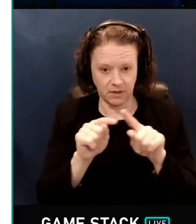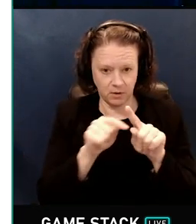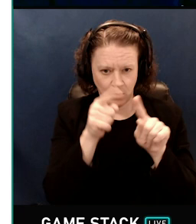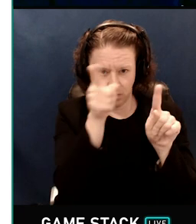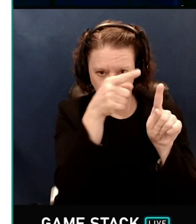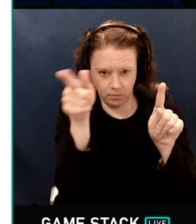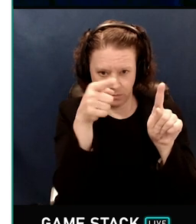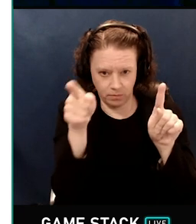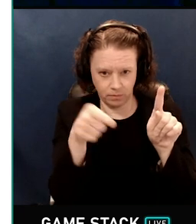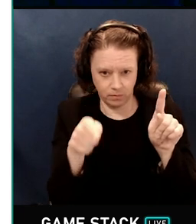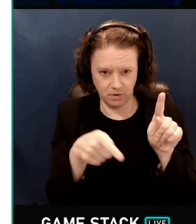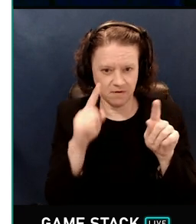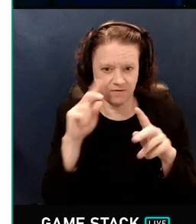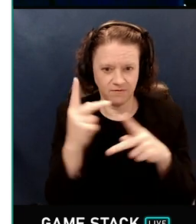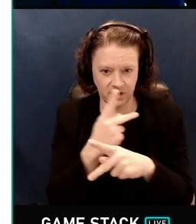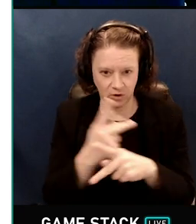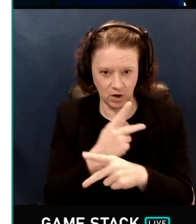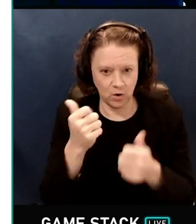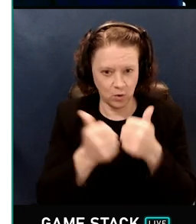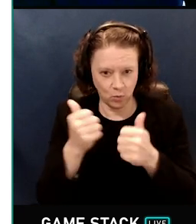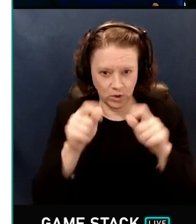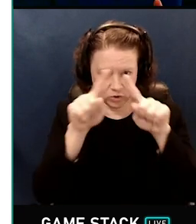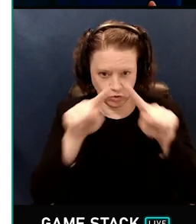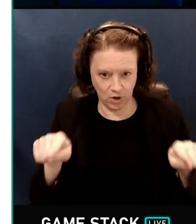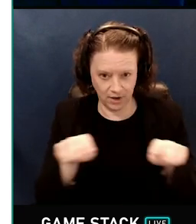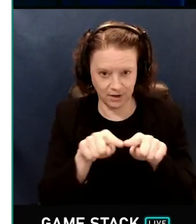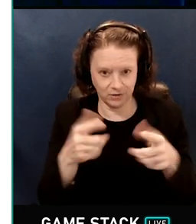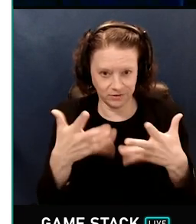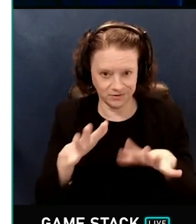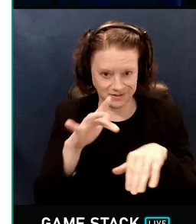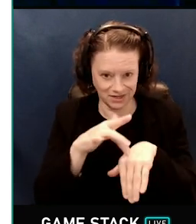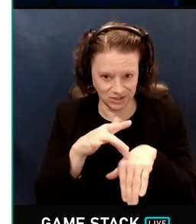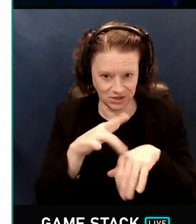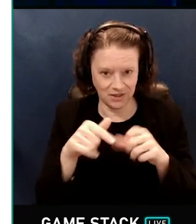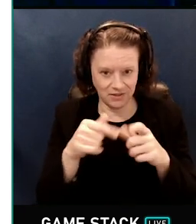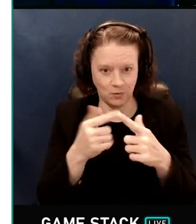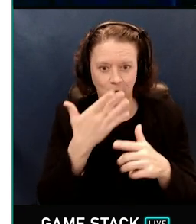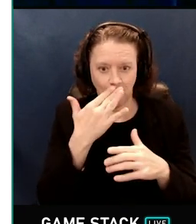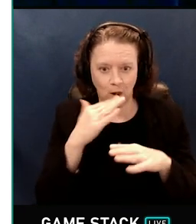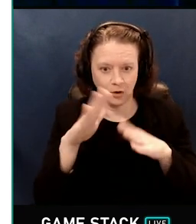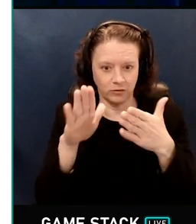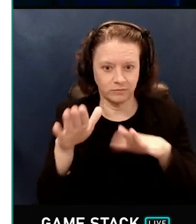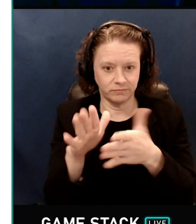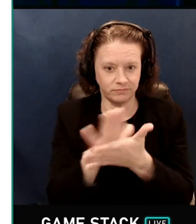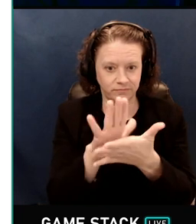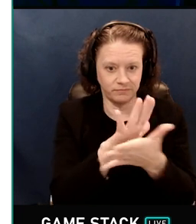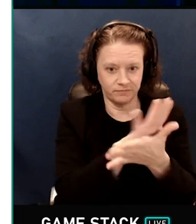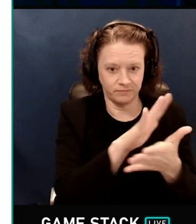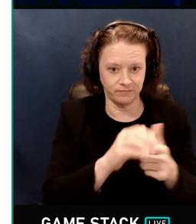you color it in. But that doesn't really answer the question, or it's the wrong question.